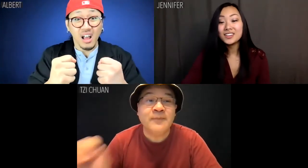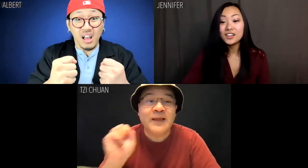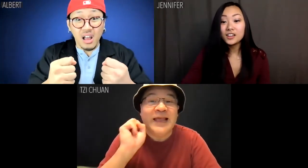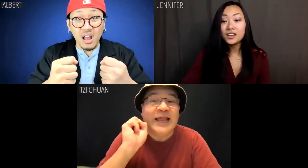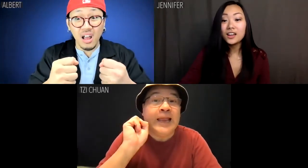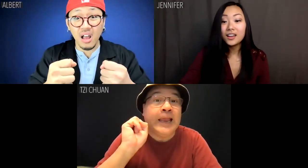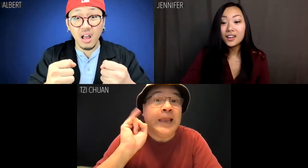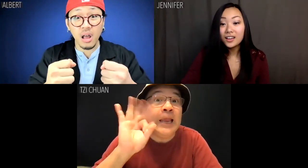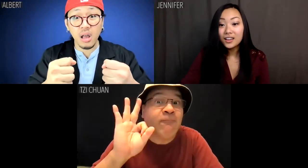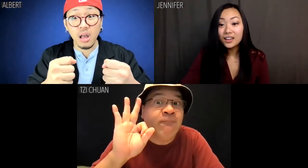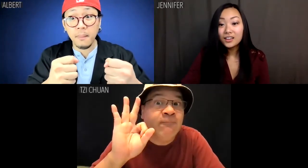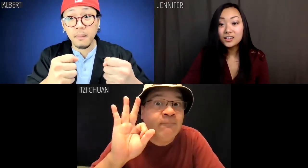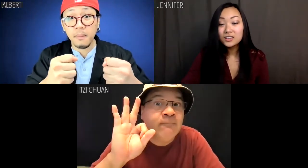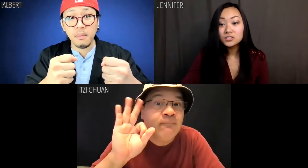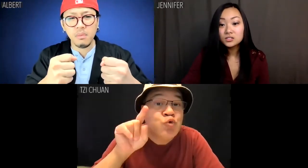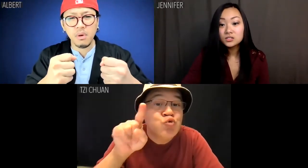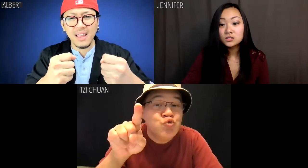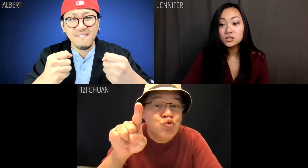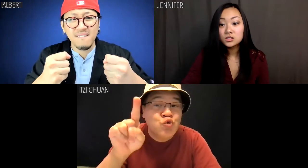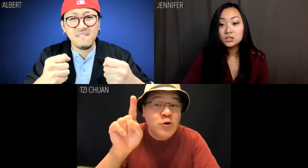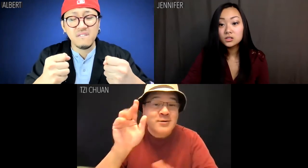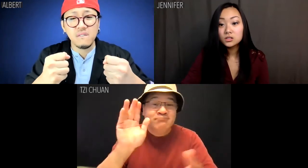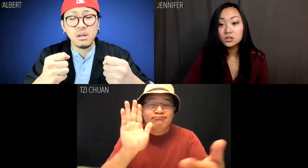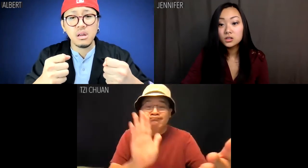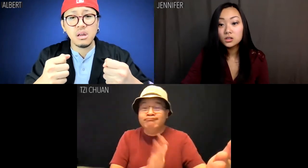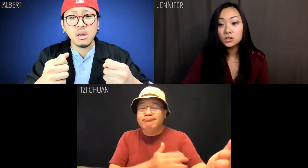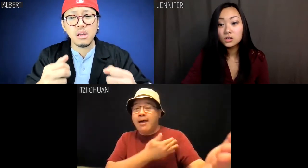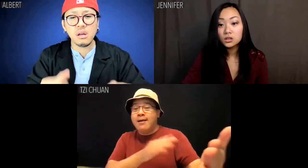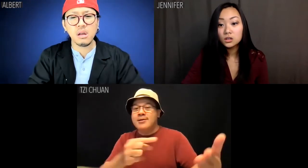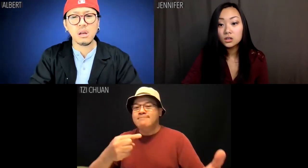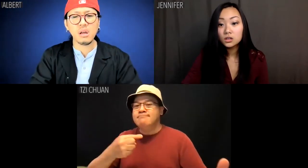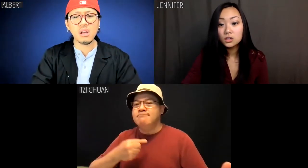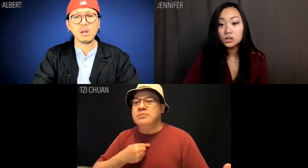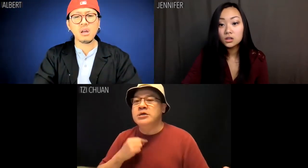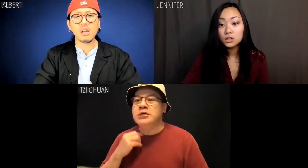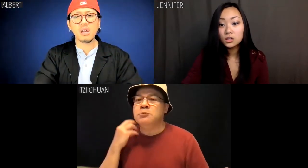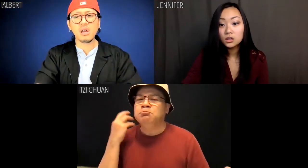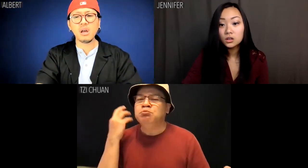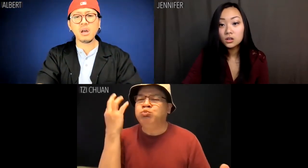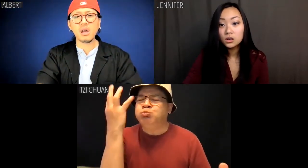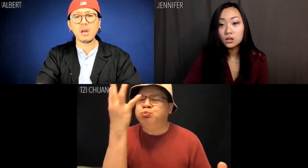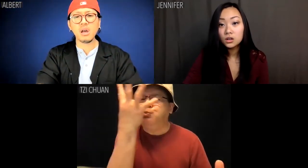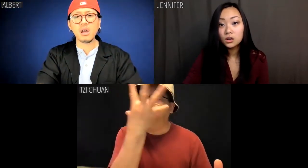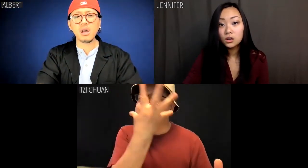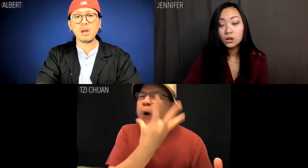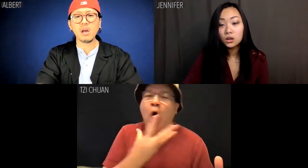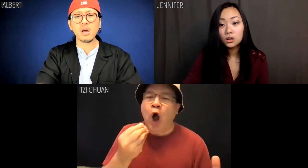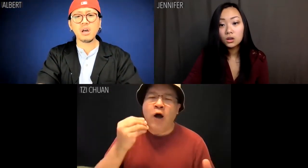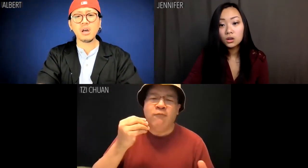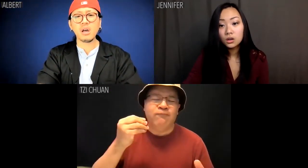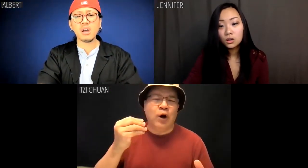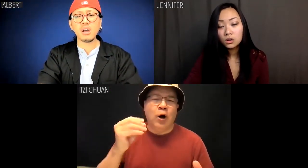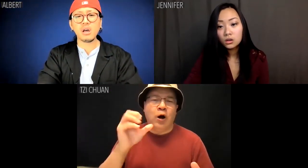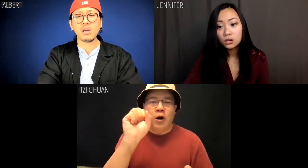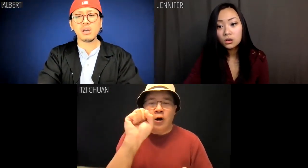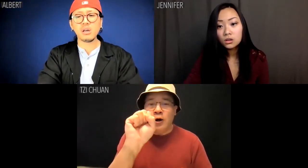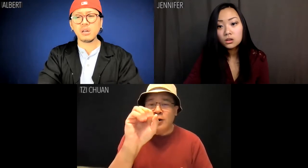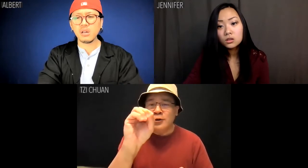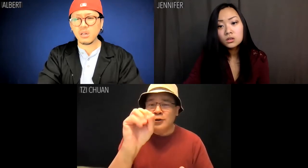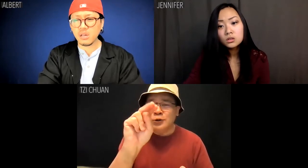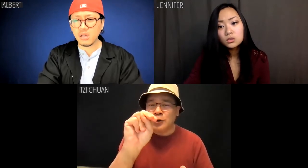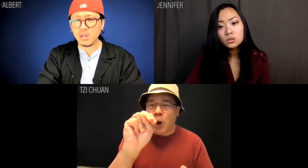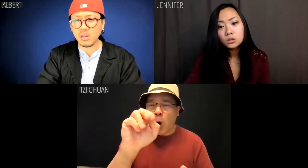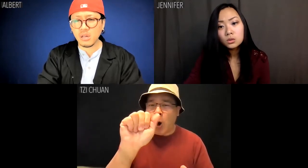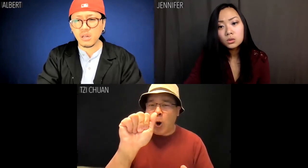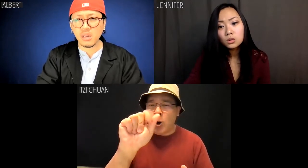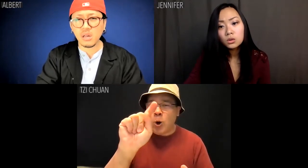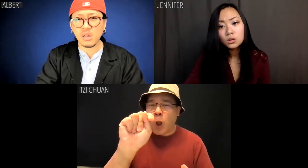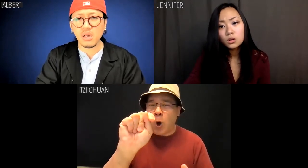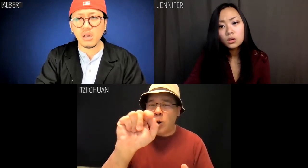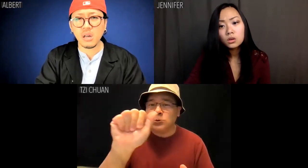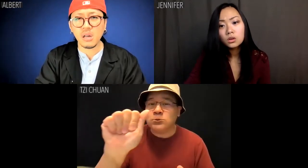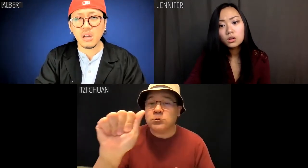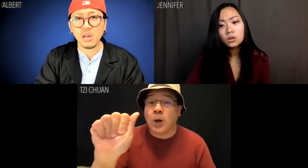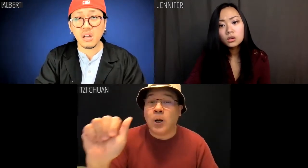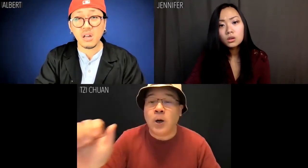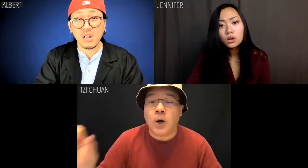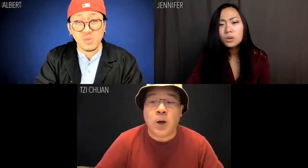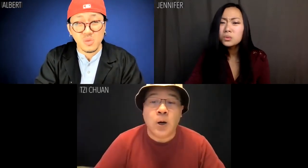Tzi Chuan: If. You can play me the most beautiful possible sonata.